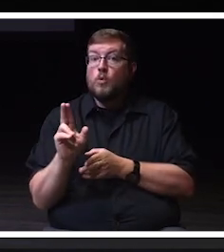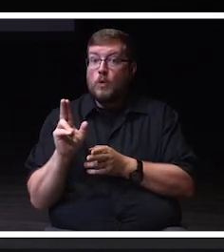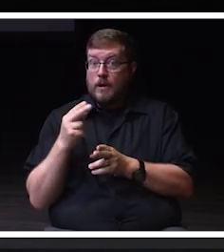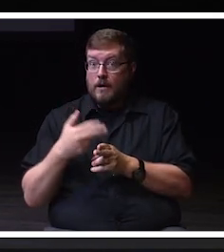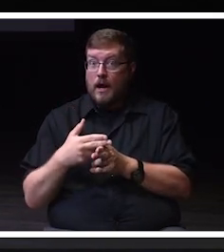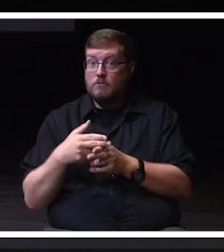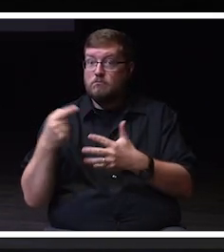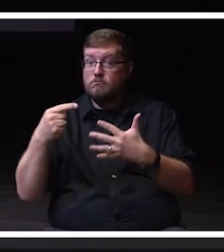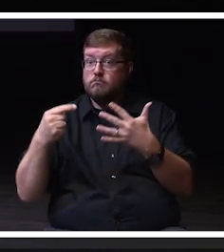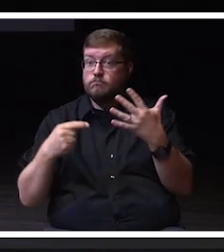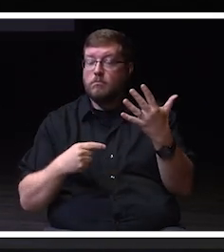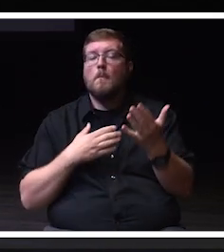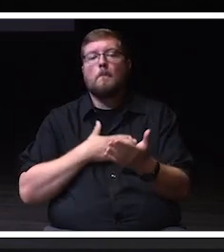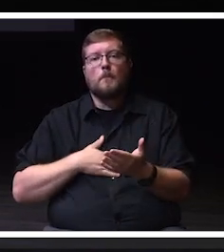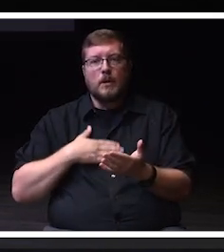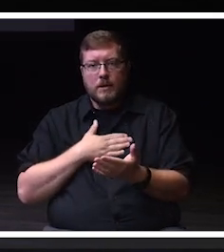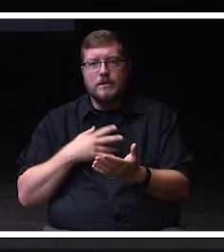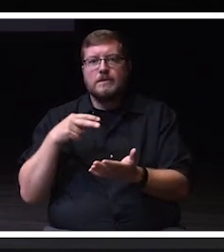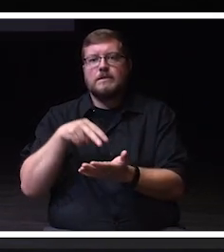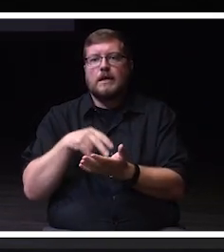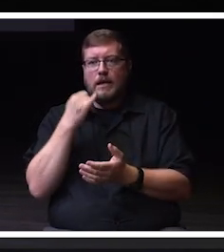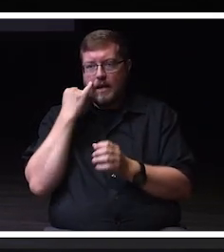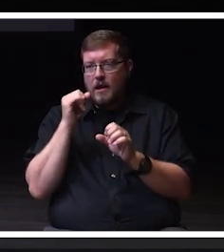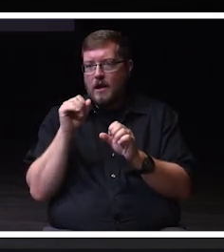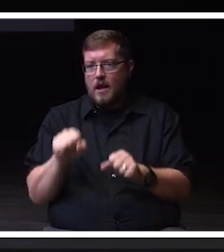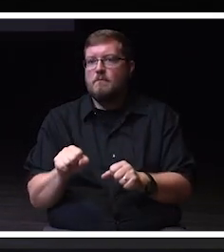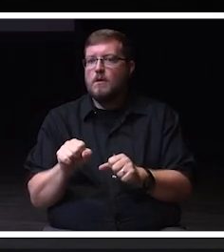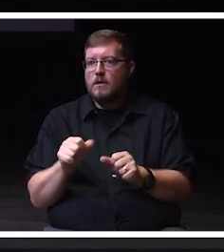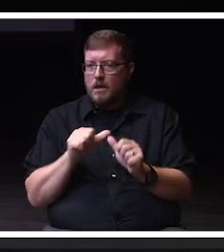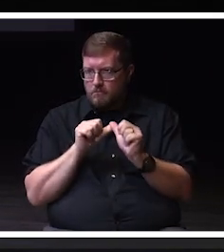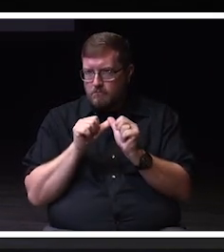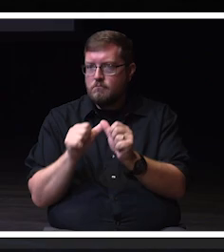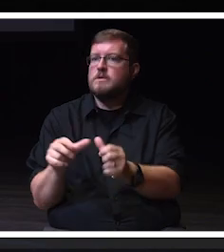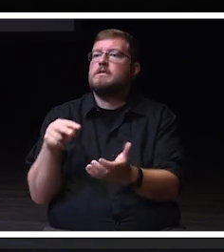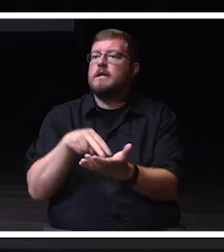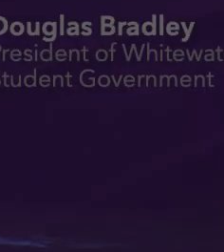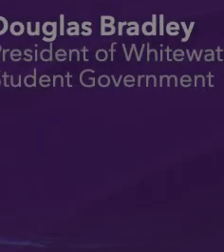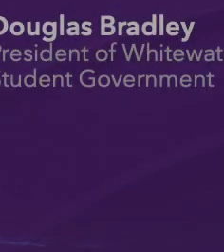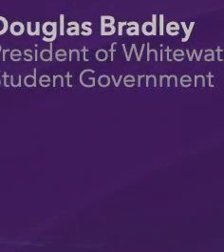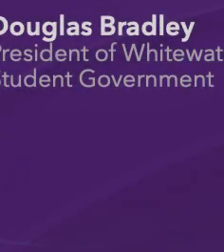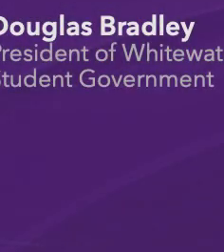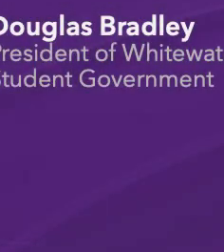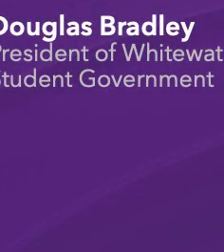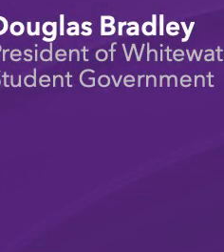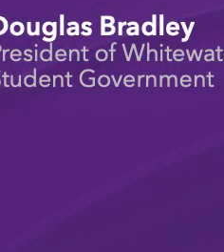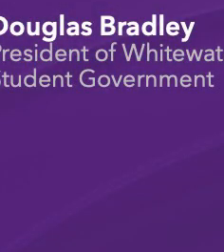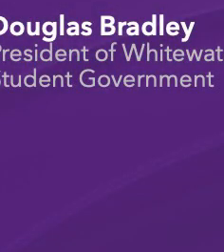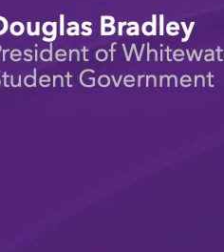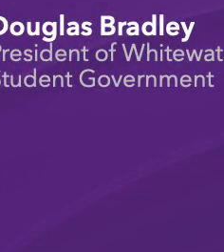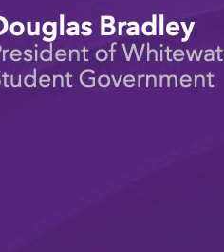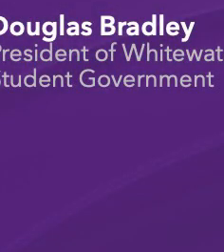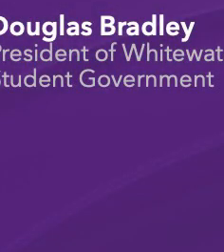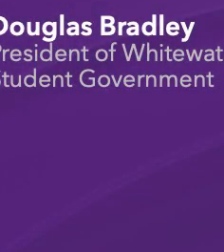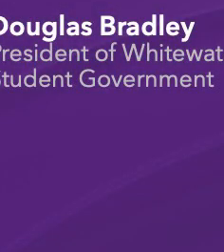please stand as you are able and remain standing. Our governance leaders are Jonah